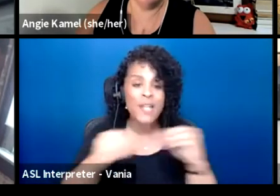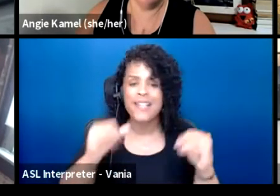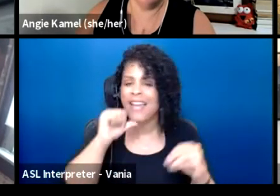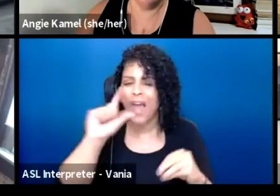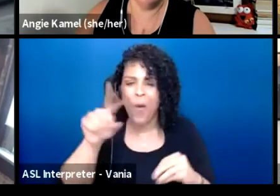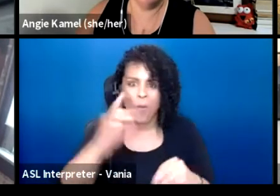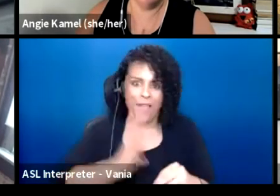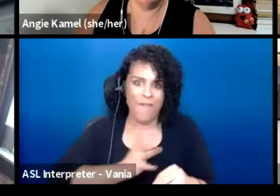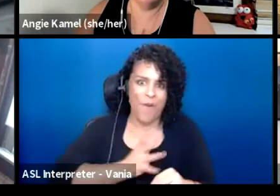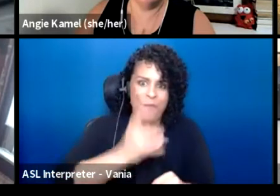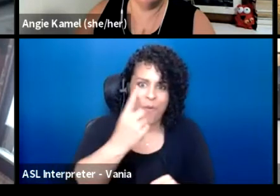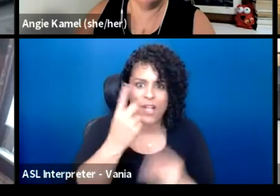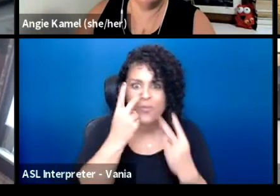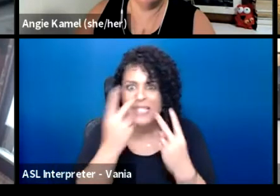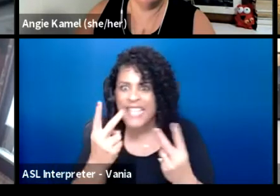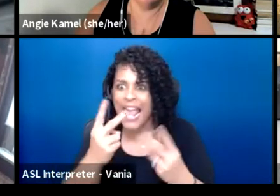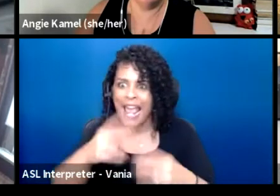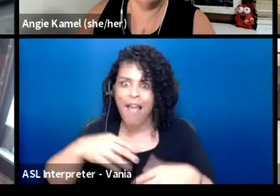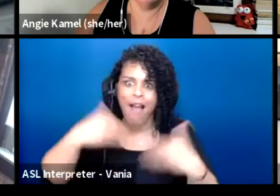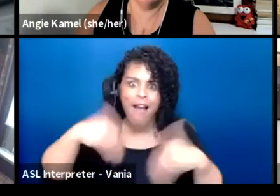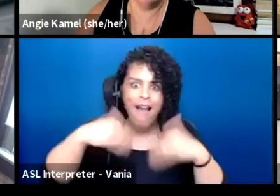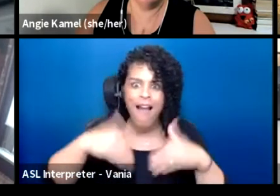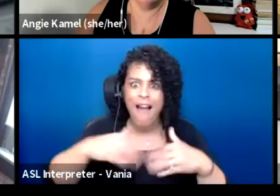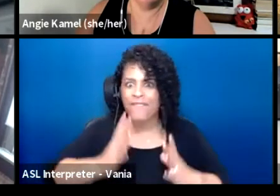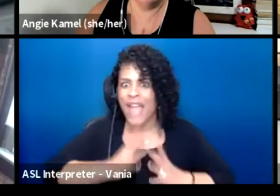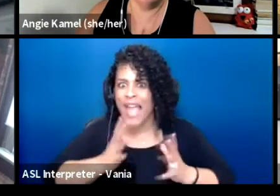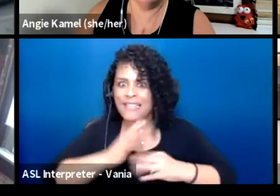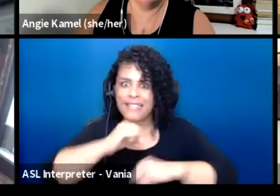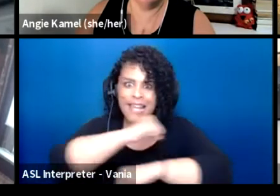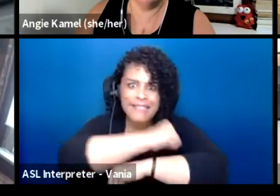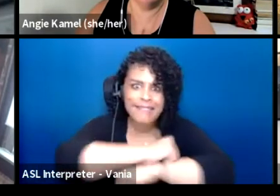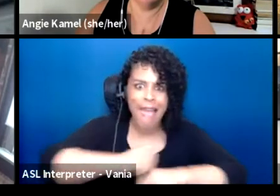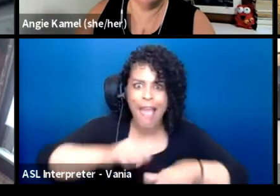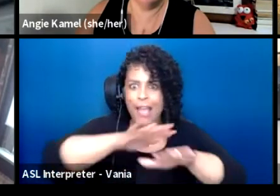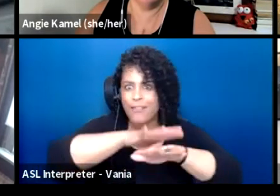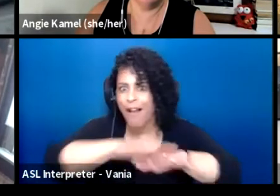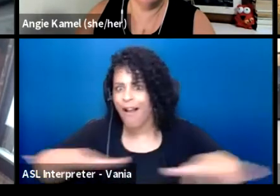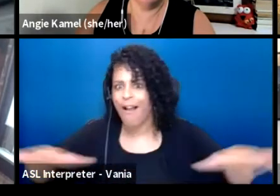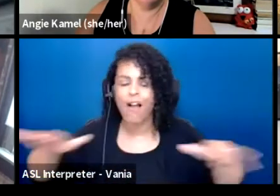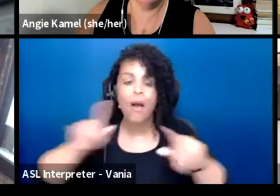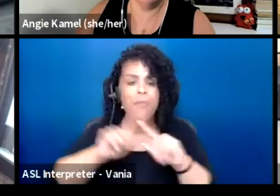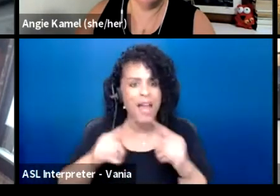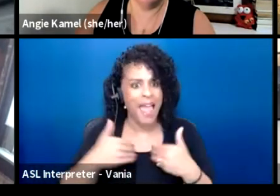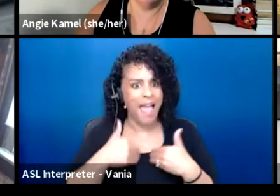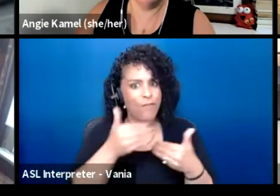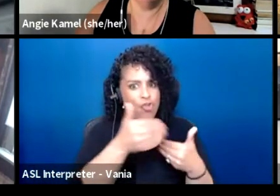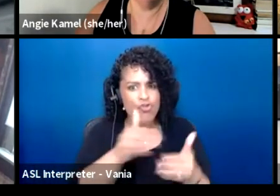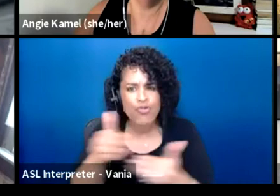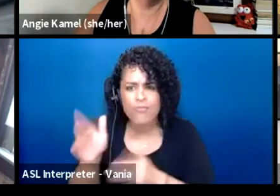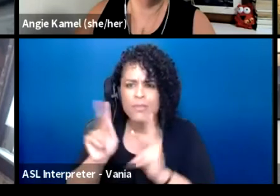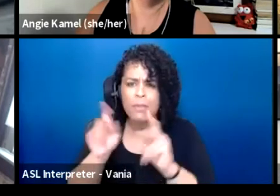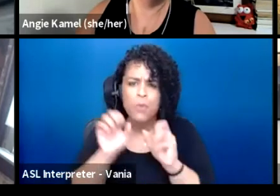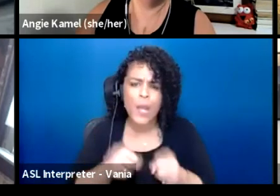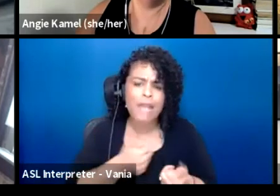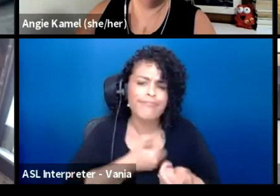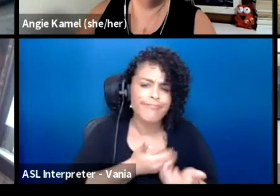where you go and you see this fancy set, but there would be rooms where people could share personal stories of,